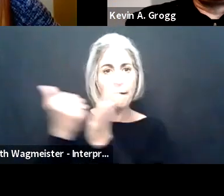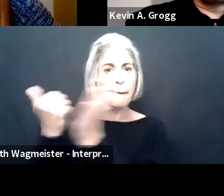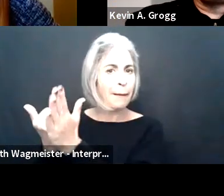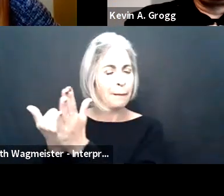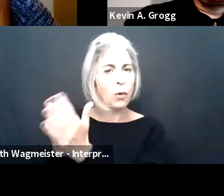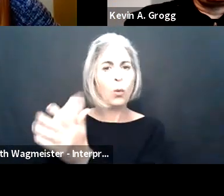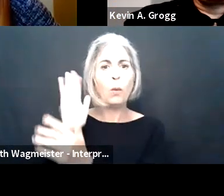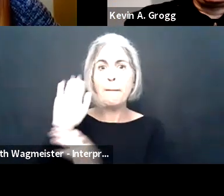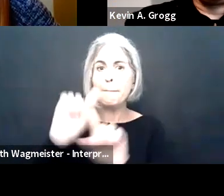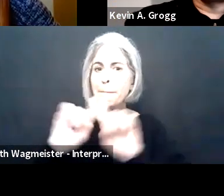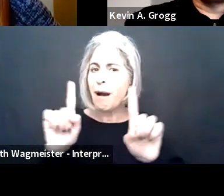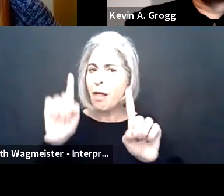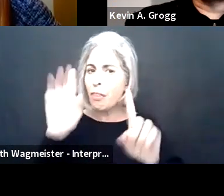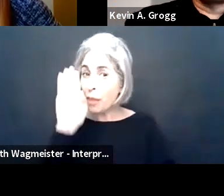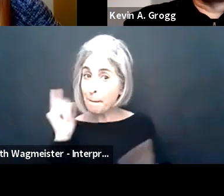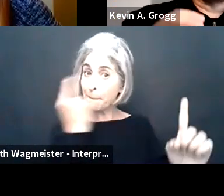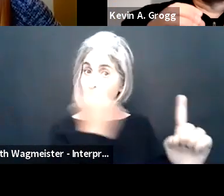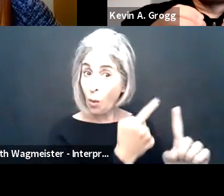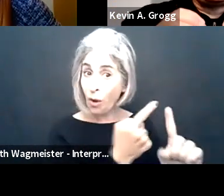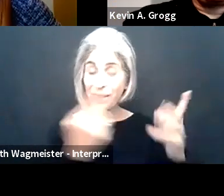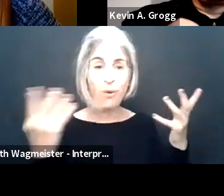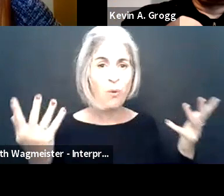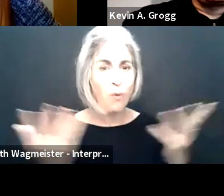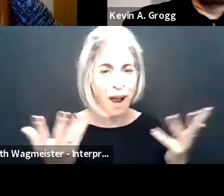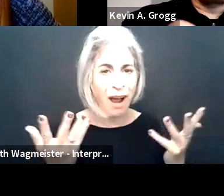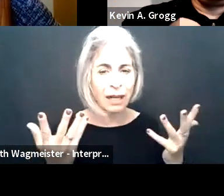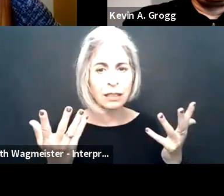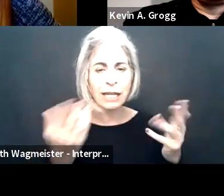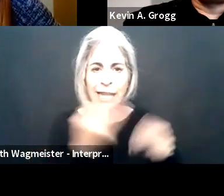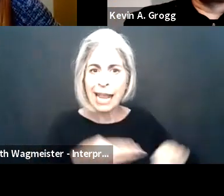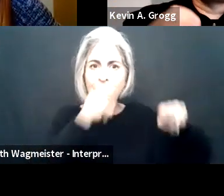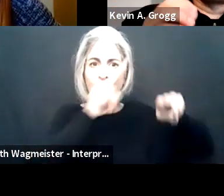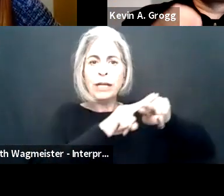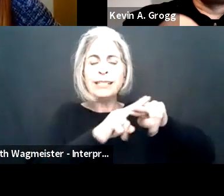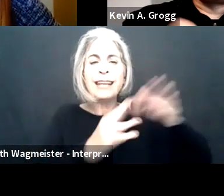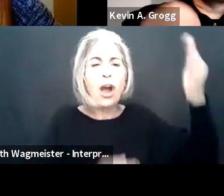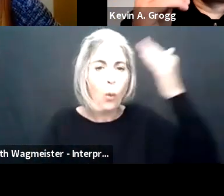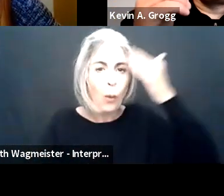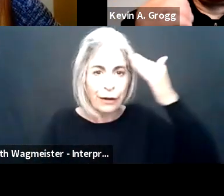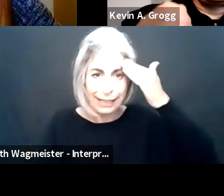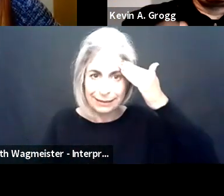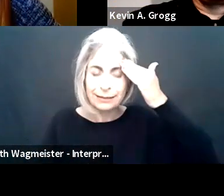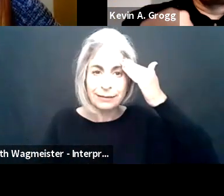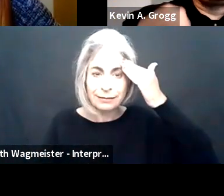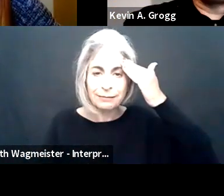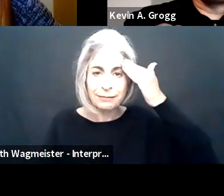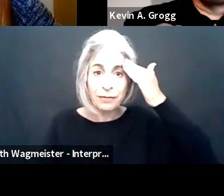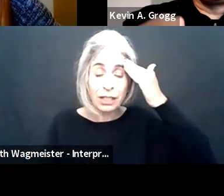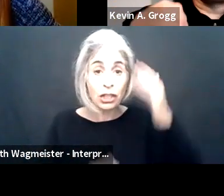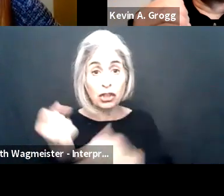our 150 nations to help out as well.